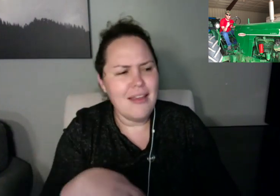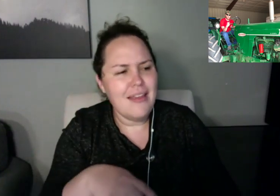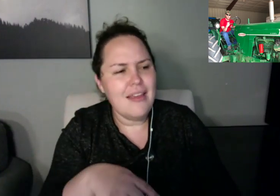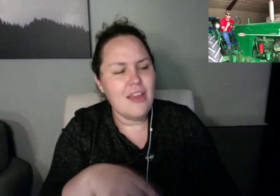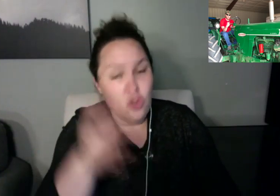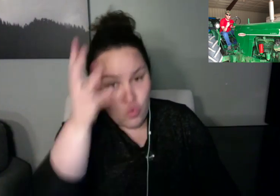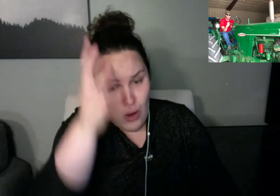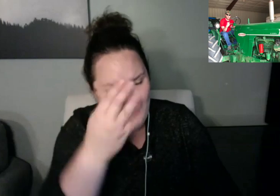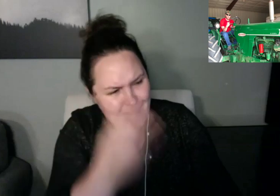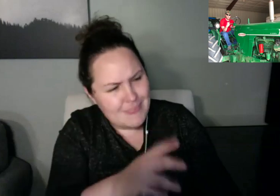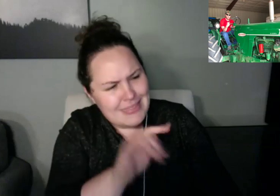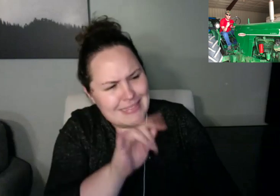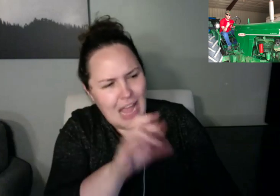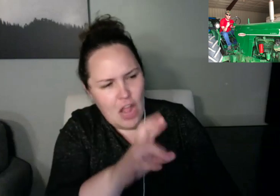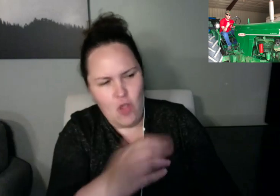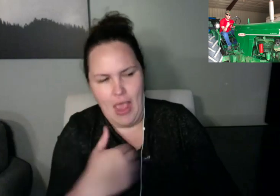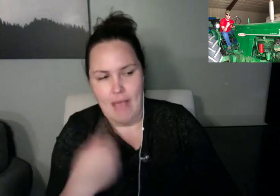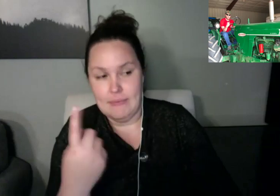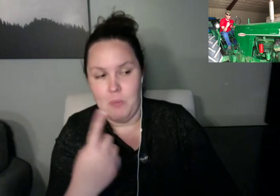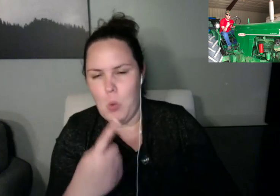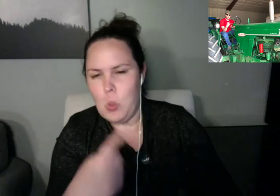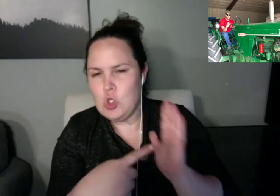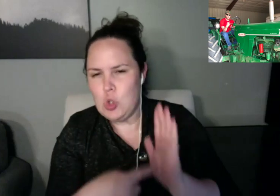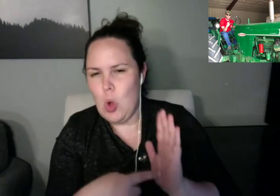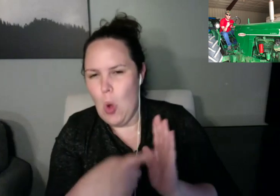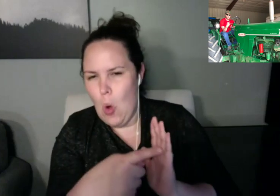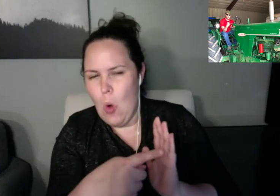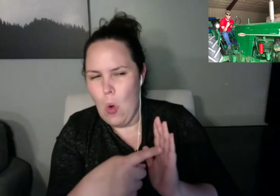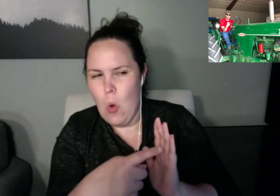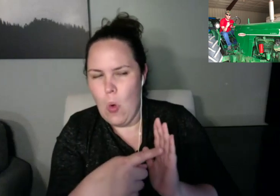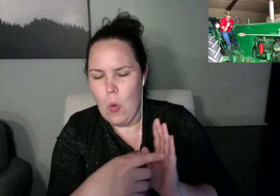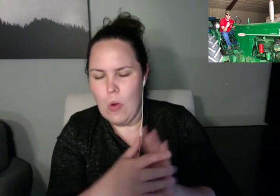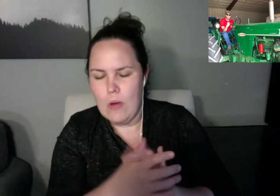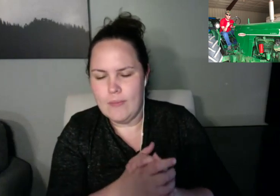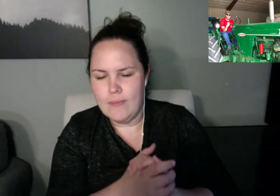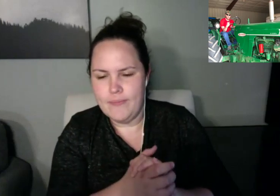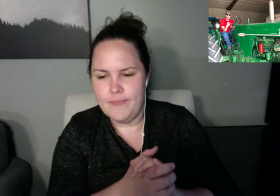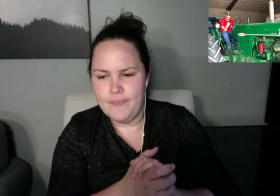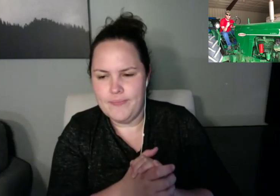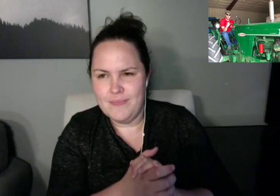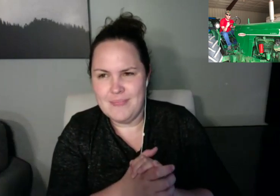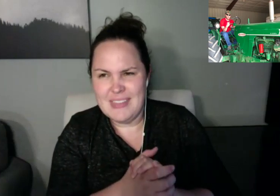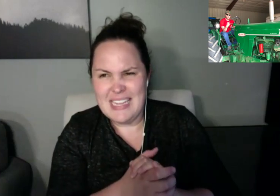All right. Well, let me just tell you you're not alone.